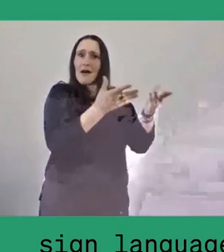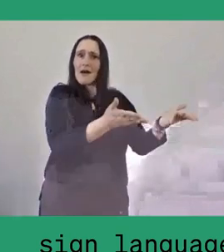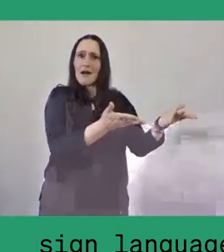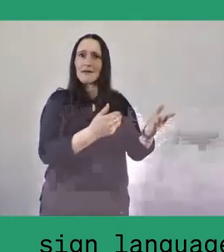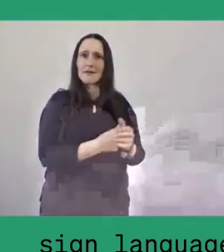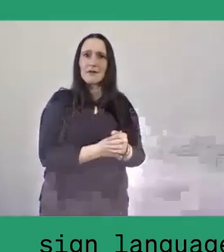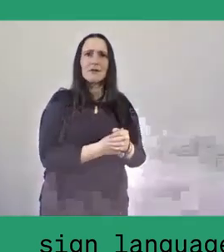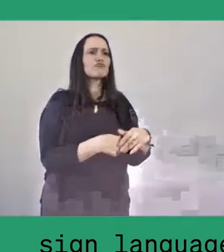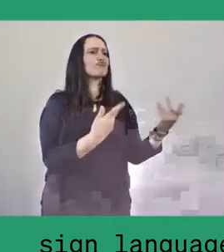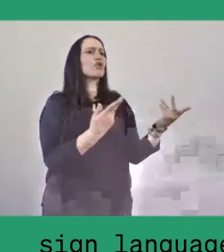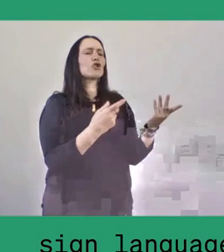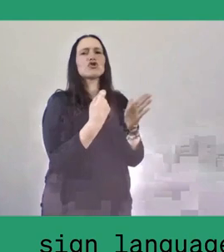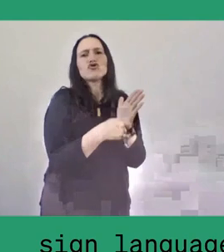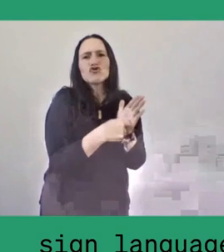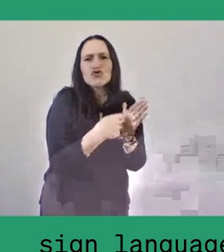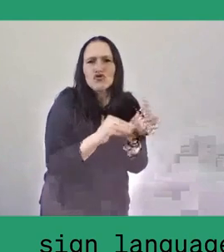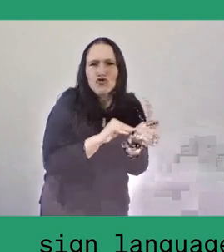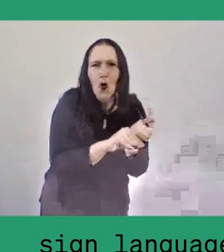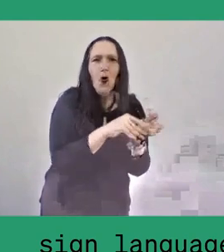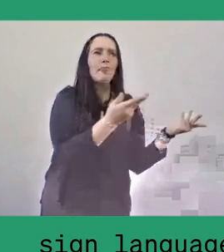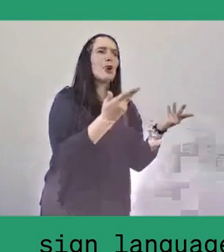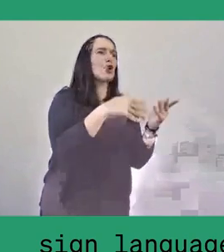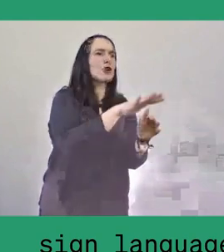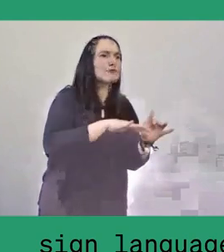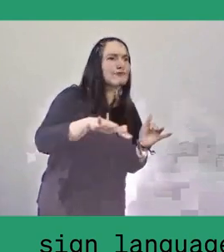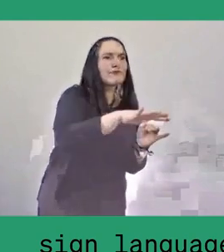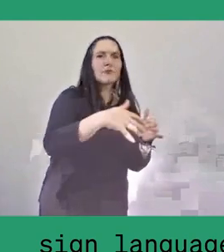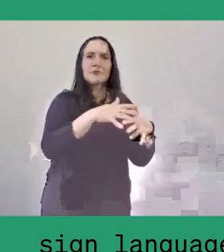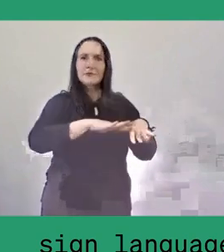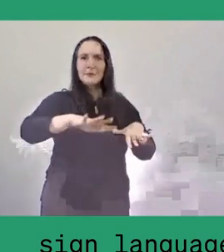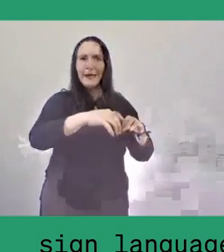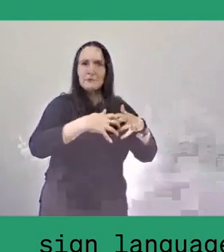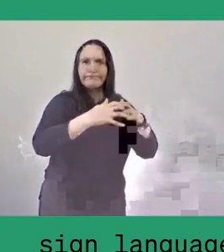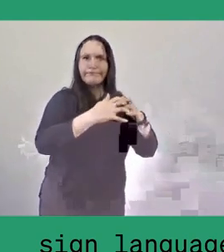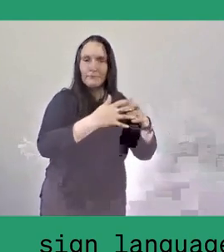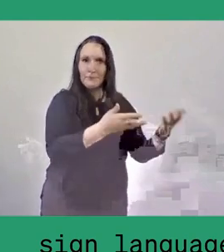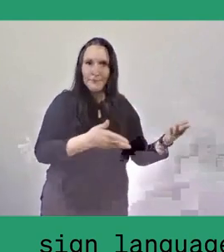or create a space for performance.